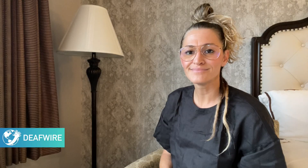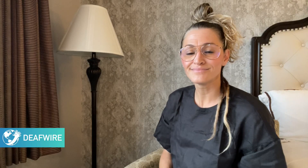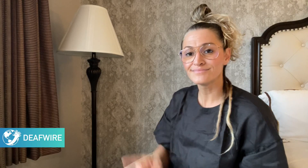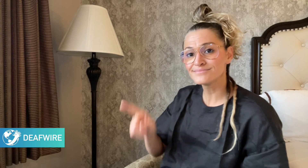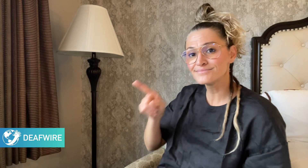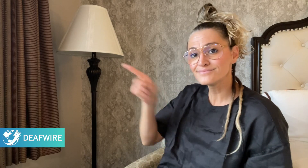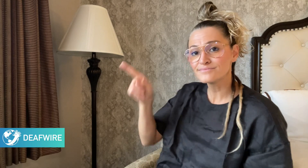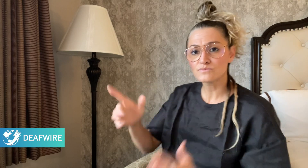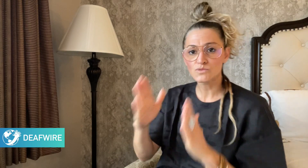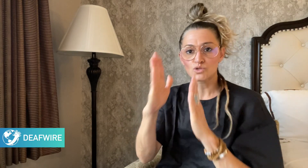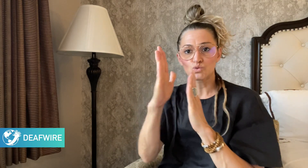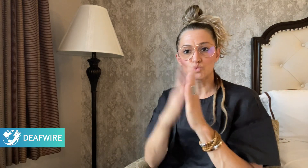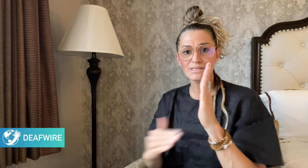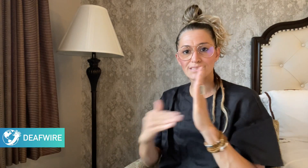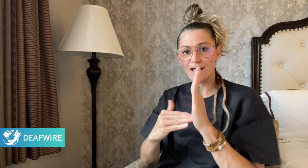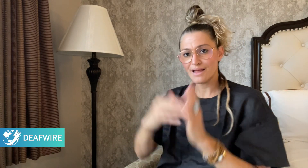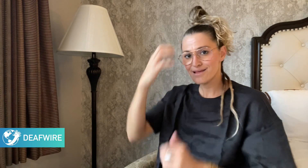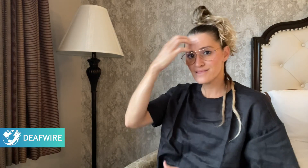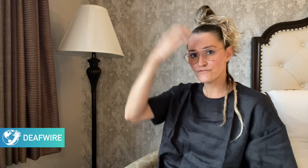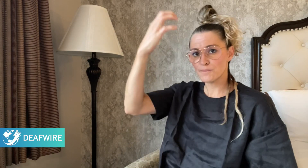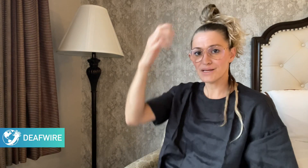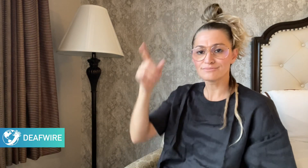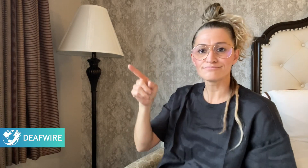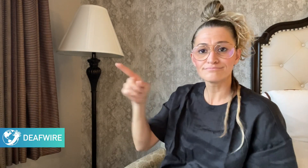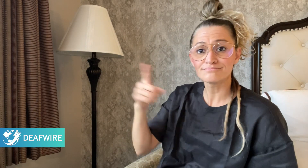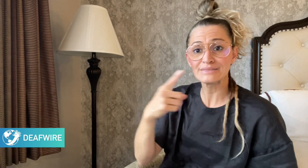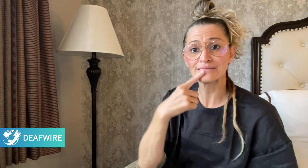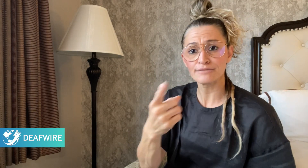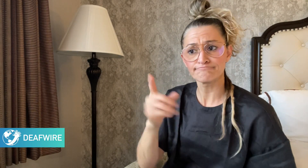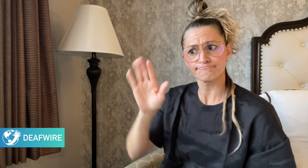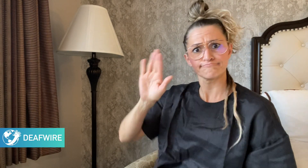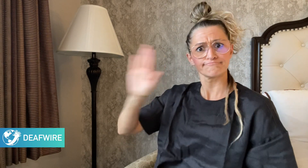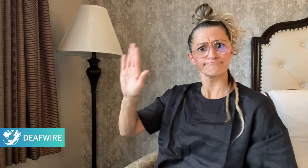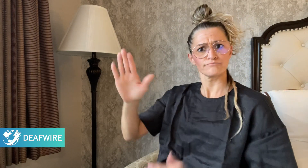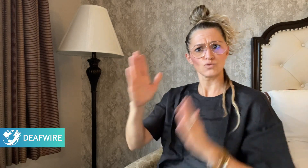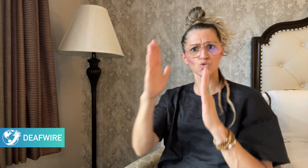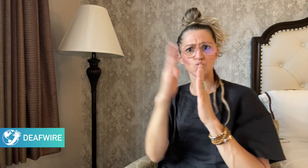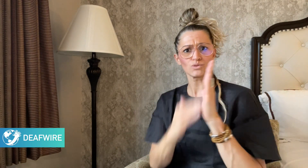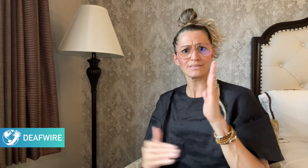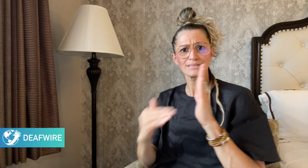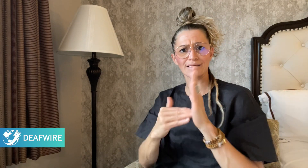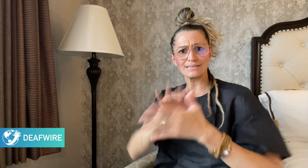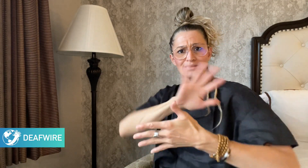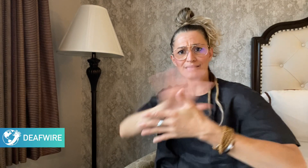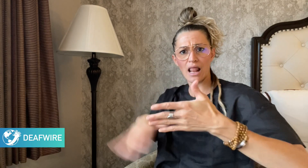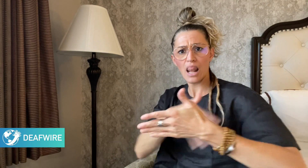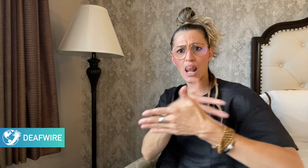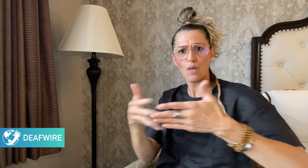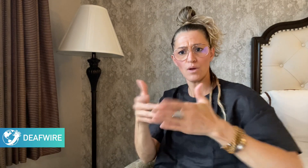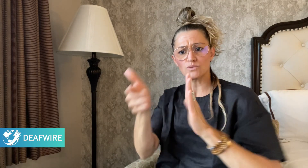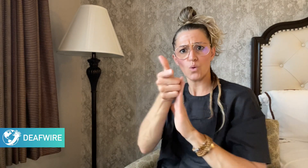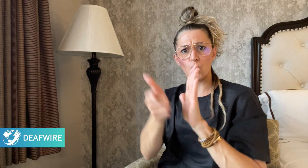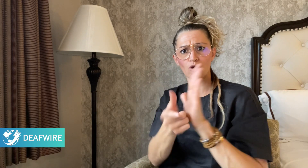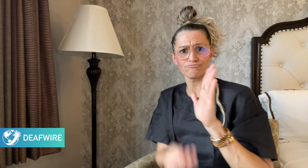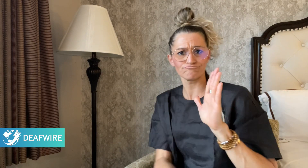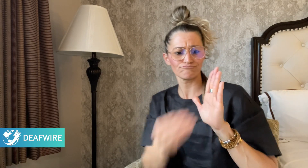The New Zealand government says it is taking further